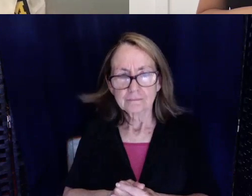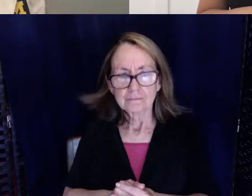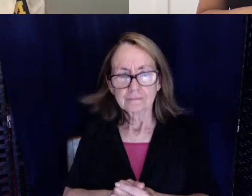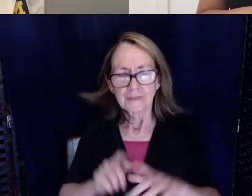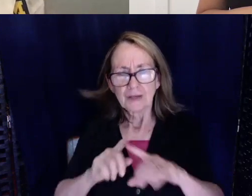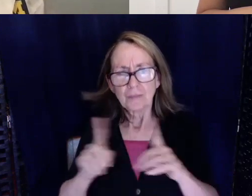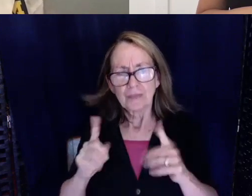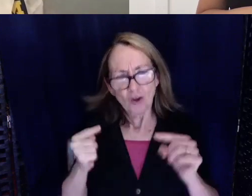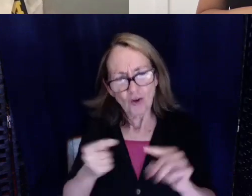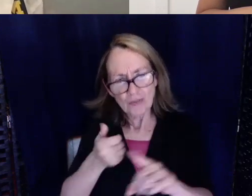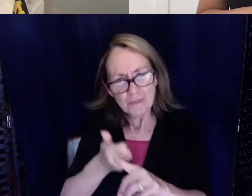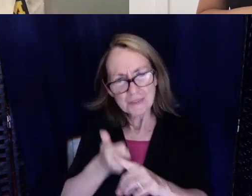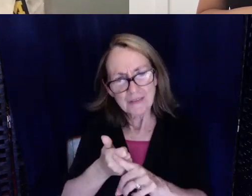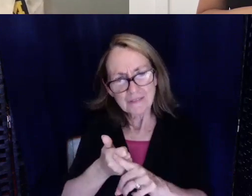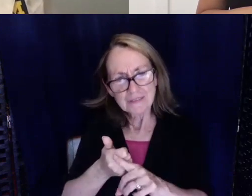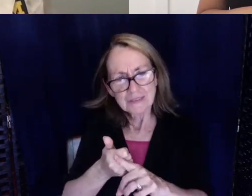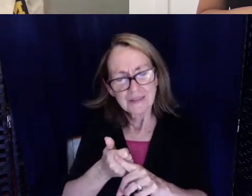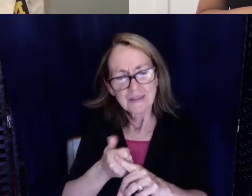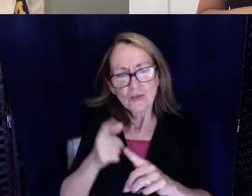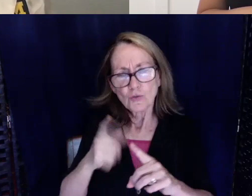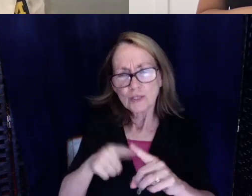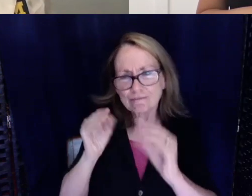help educate those doctors and nurses by asking them